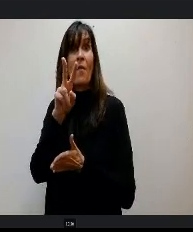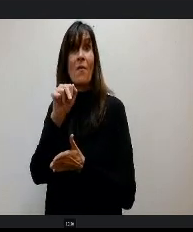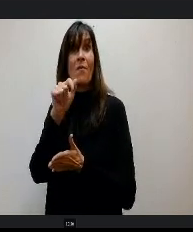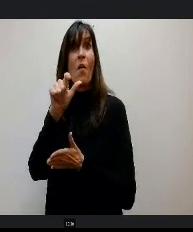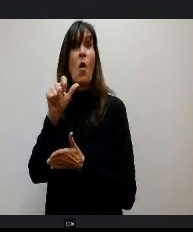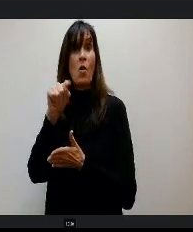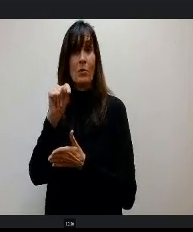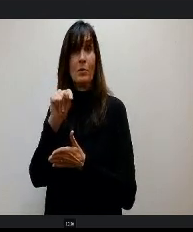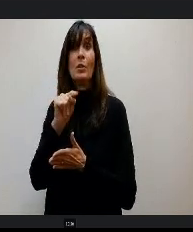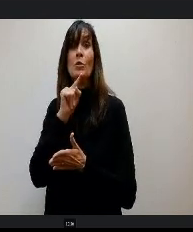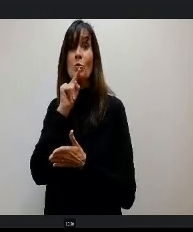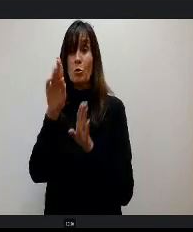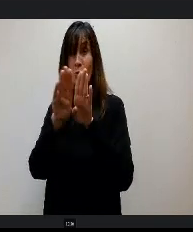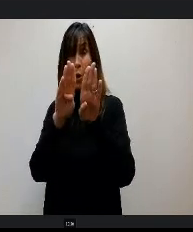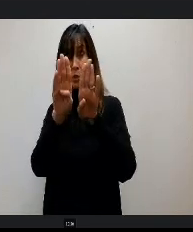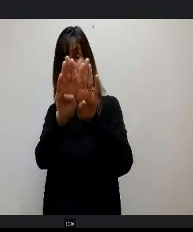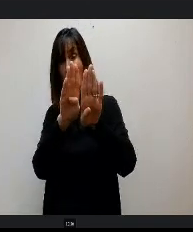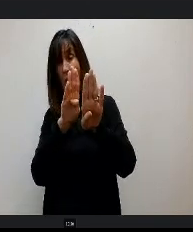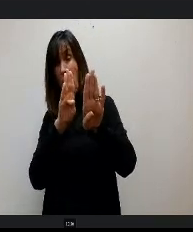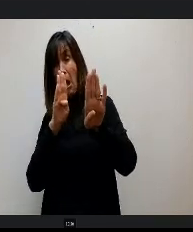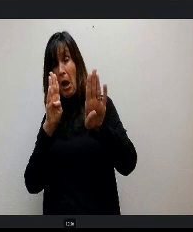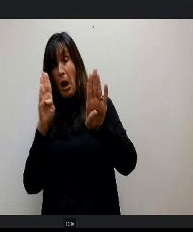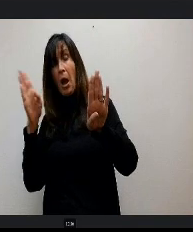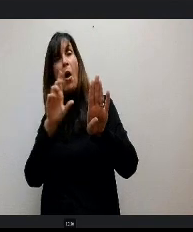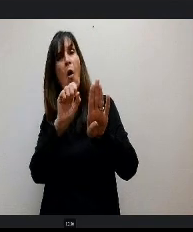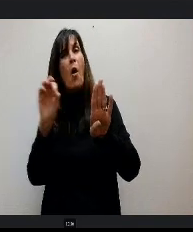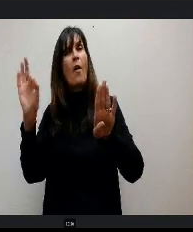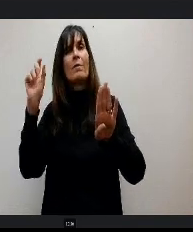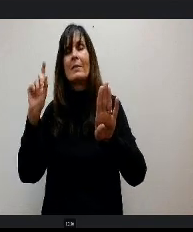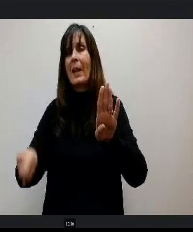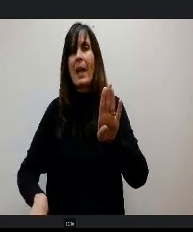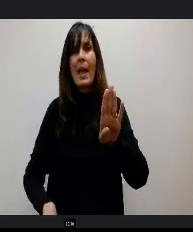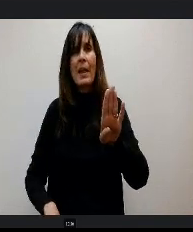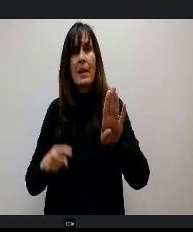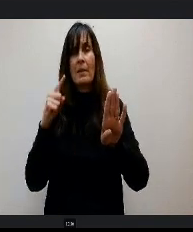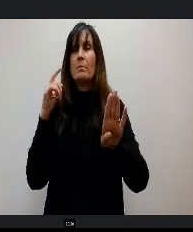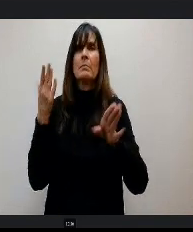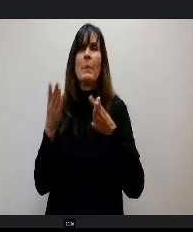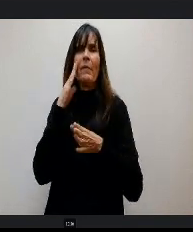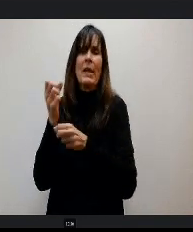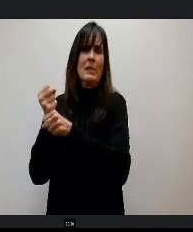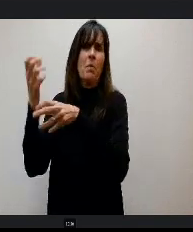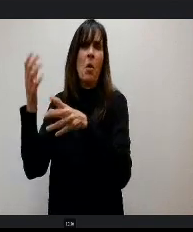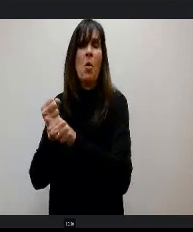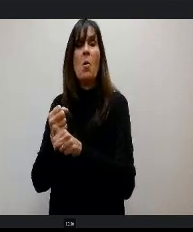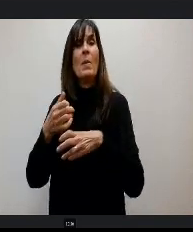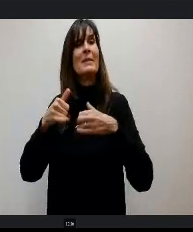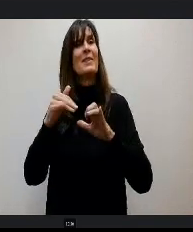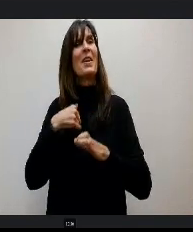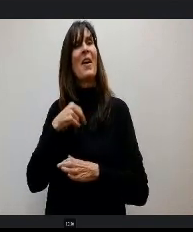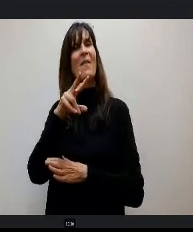this huge door. Like they can't take the vault door off unless they like explode it. So like, we still have the vault door right here. And it was